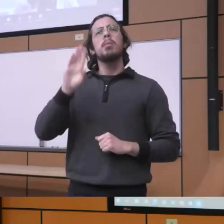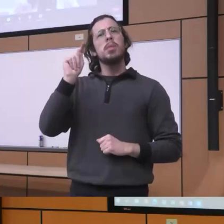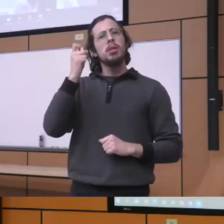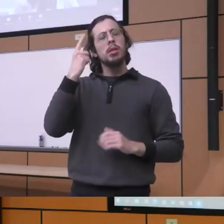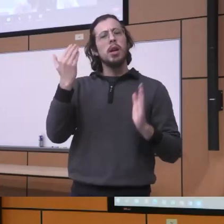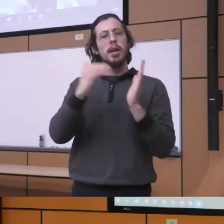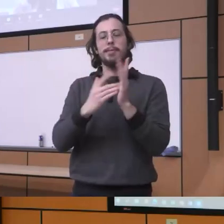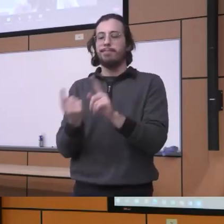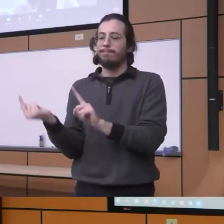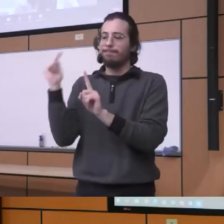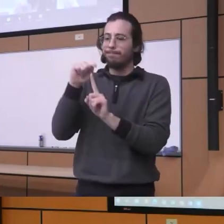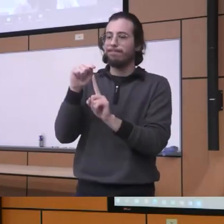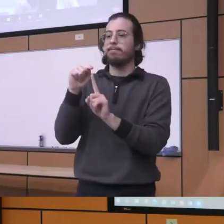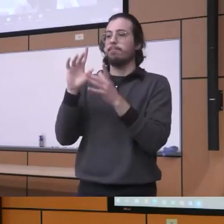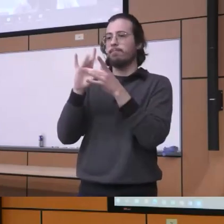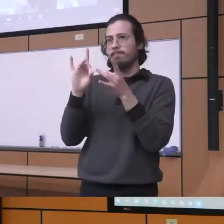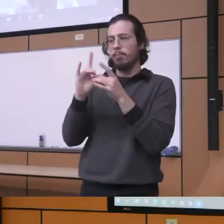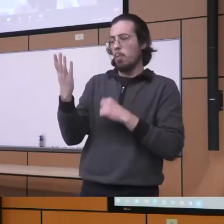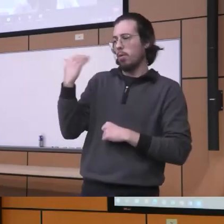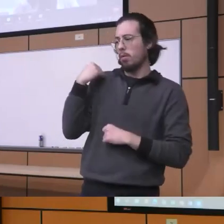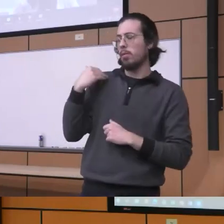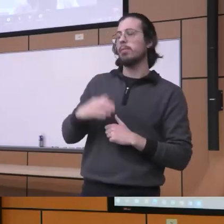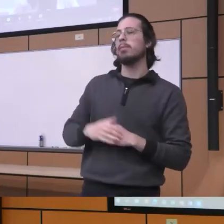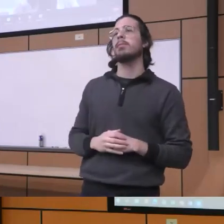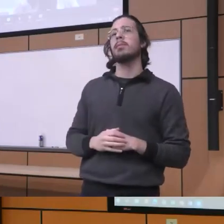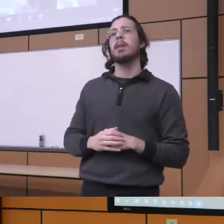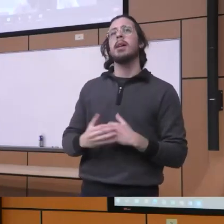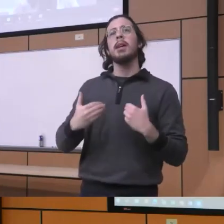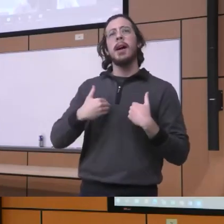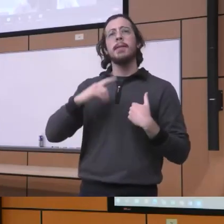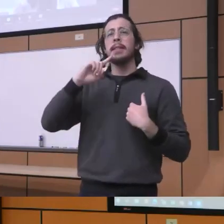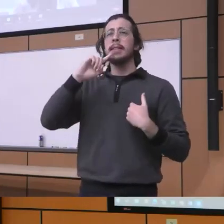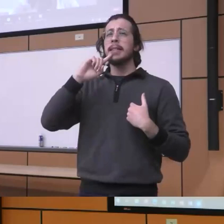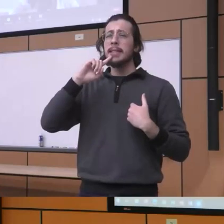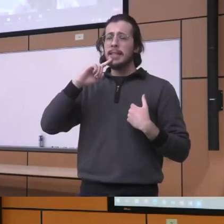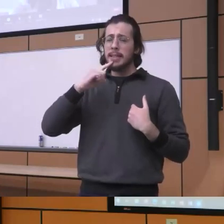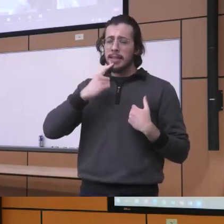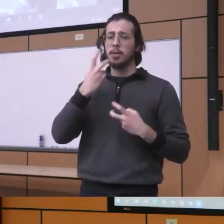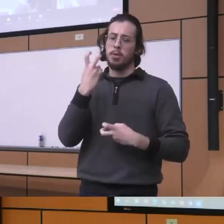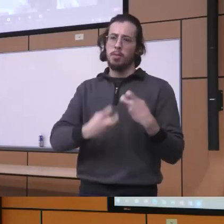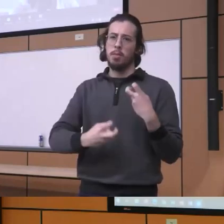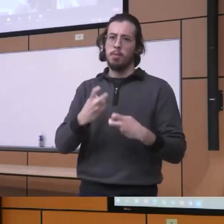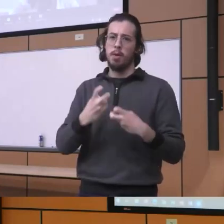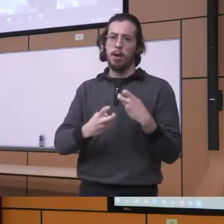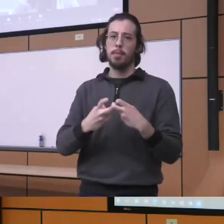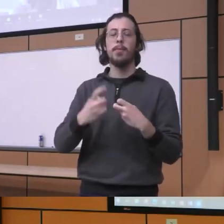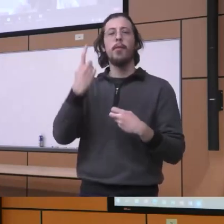to the points that I really made before we have a serious major problem among the psychiatrists in